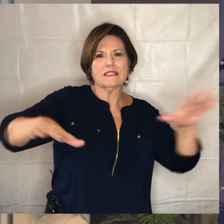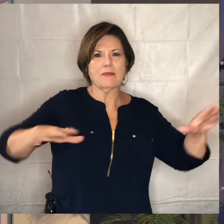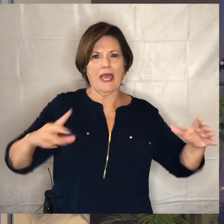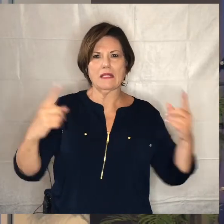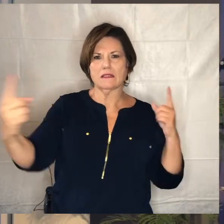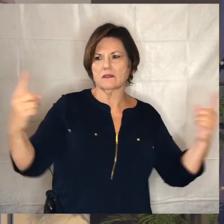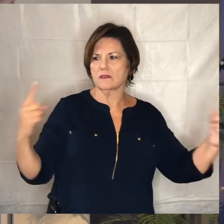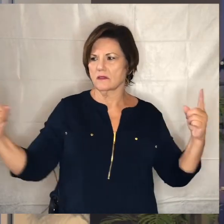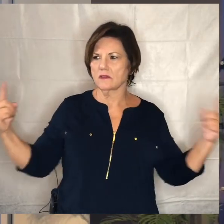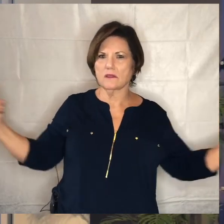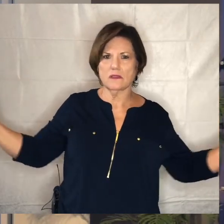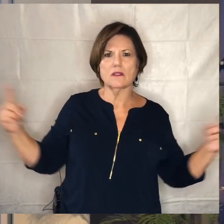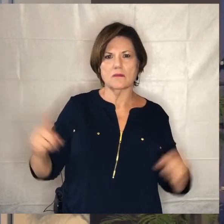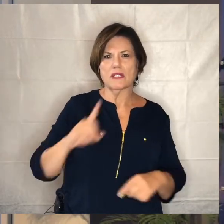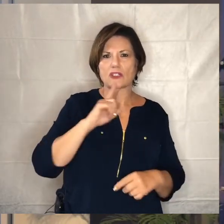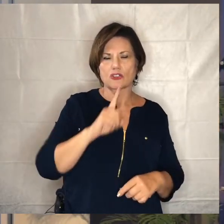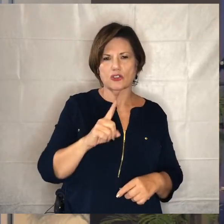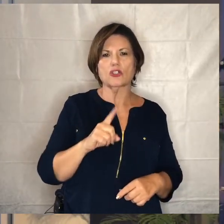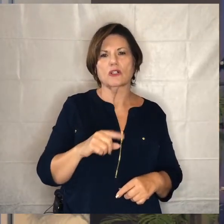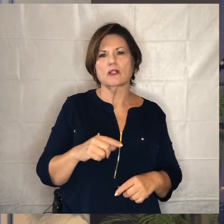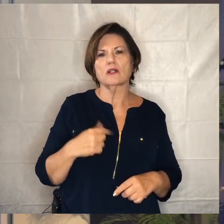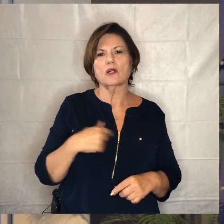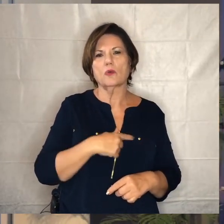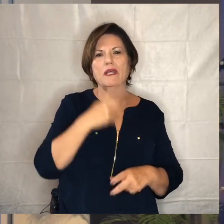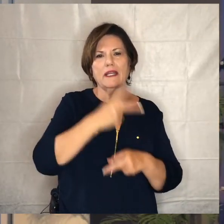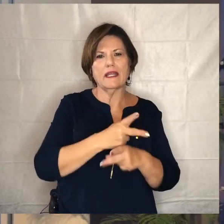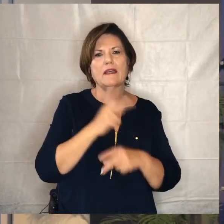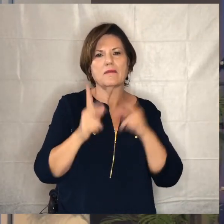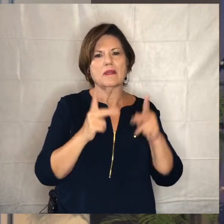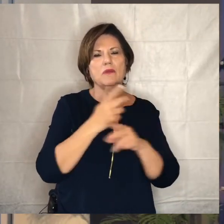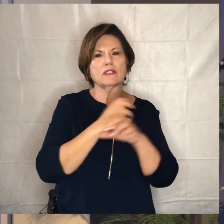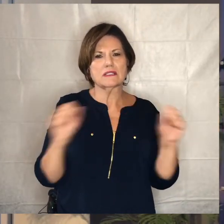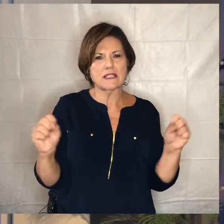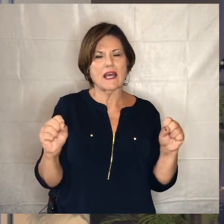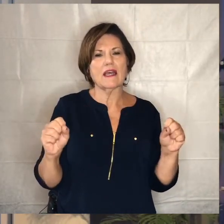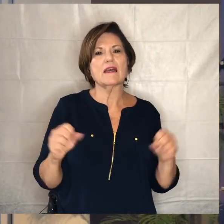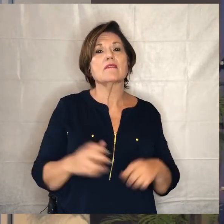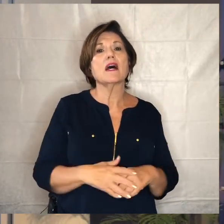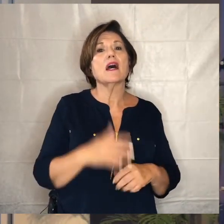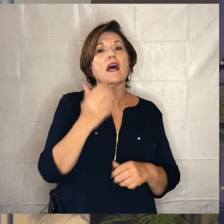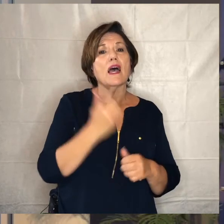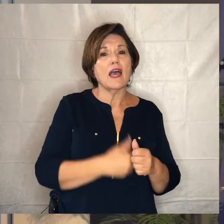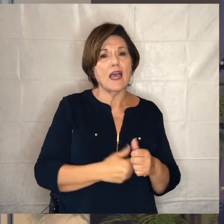to be able to really make sure that we are keeping people safe in the midst of that and that every sanctioned event then